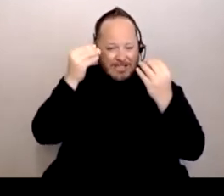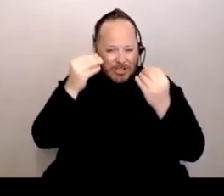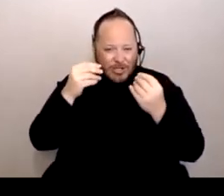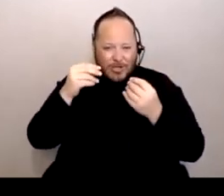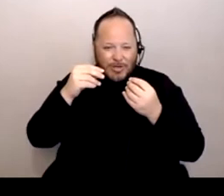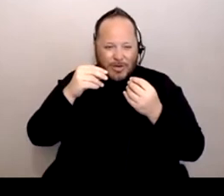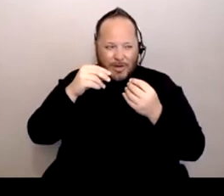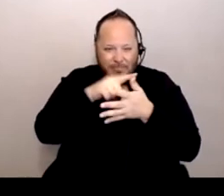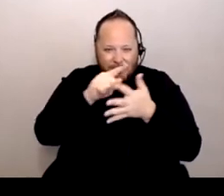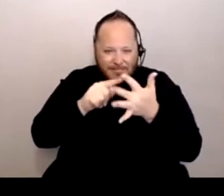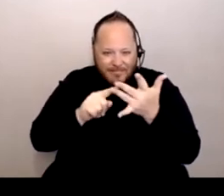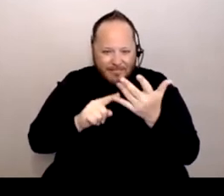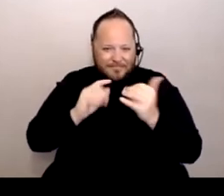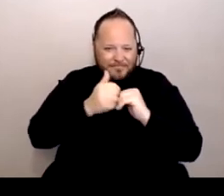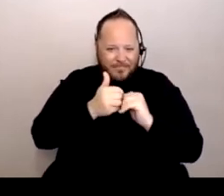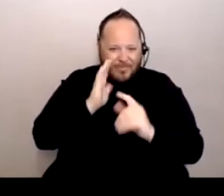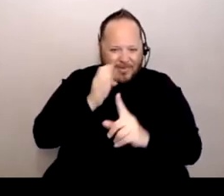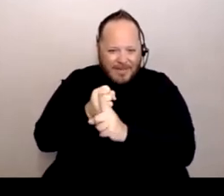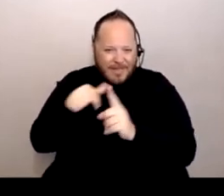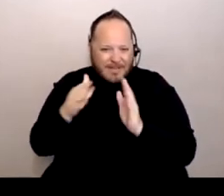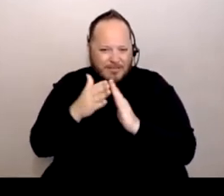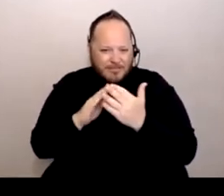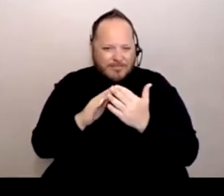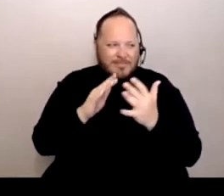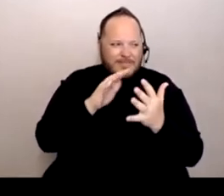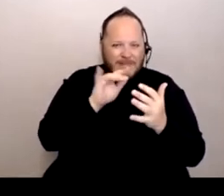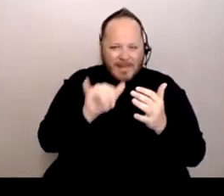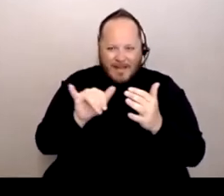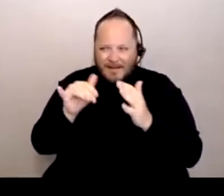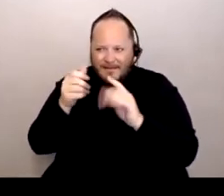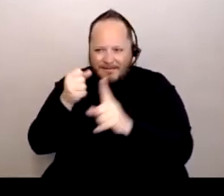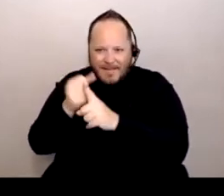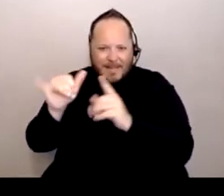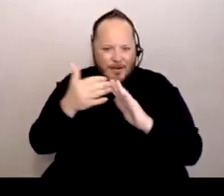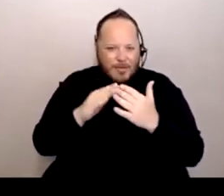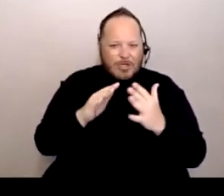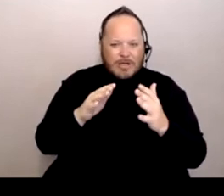This is what can affect this community." And then, "This is what our government structures are saying."